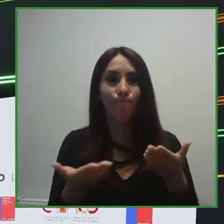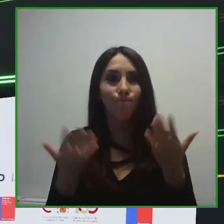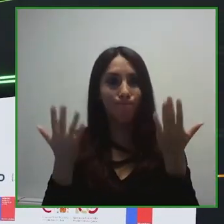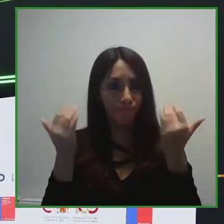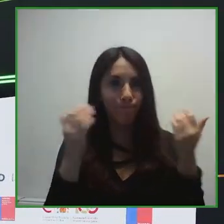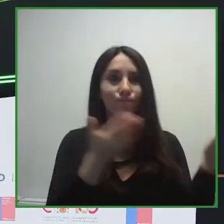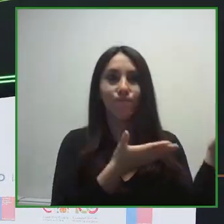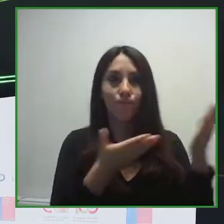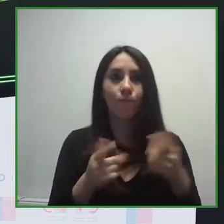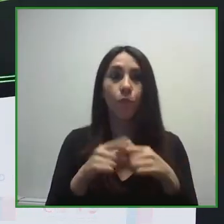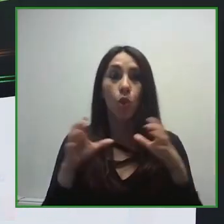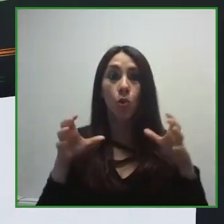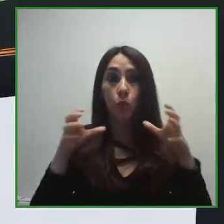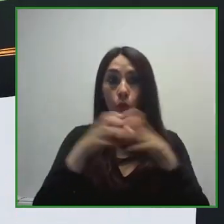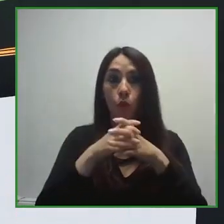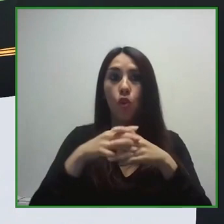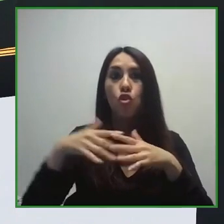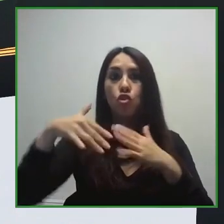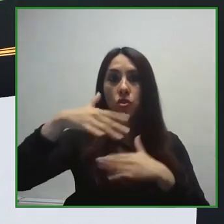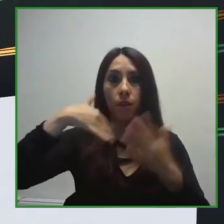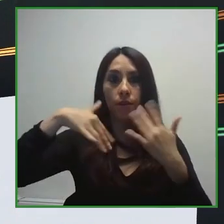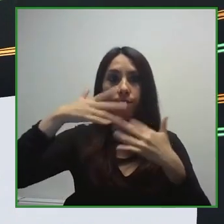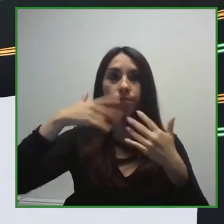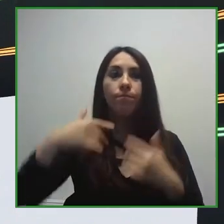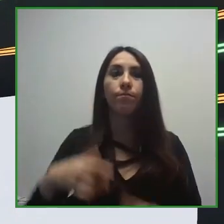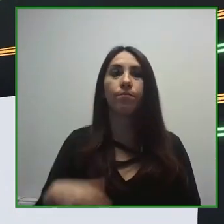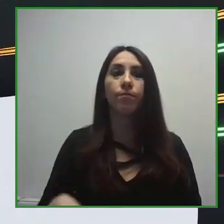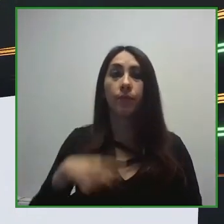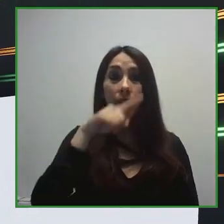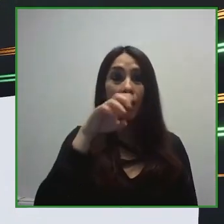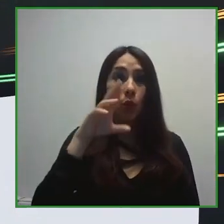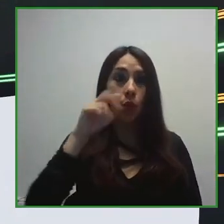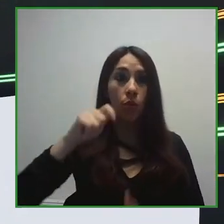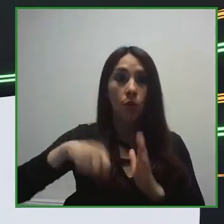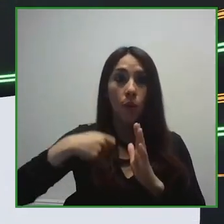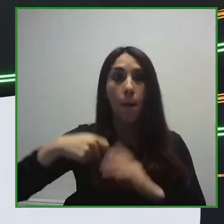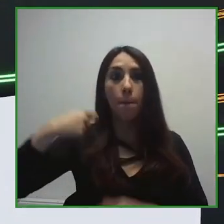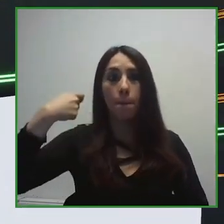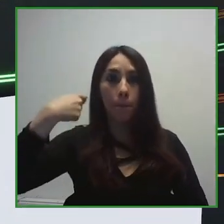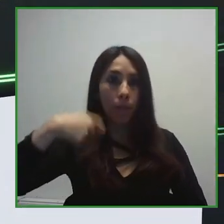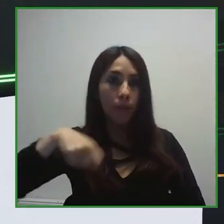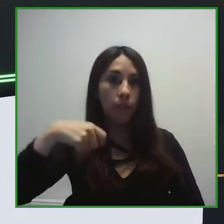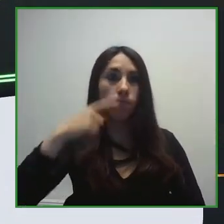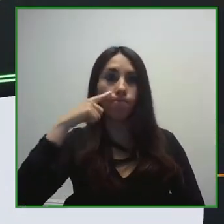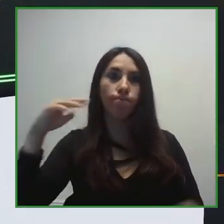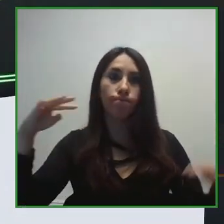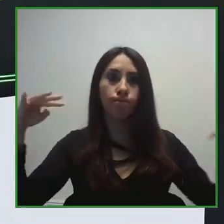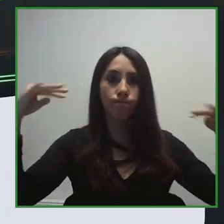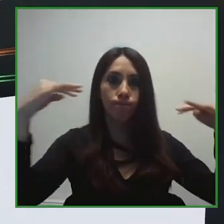and Vice Presidents of the European Disability Forum, as well as Inmaculada Placencia Porrero.